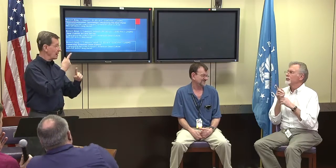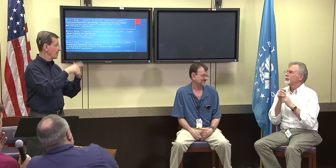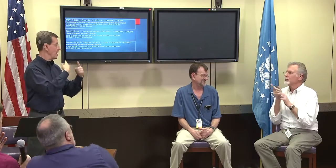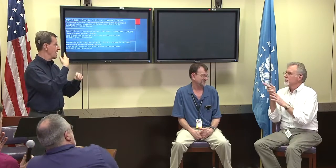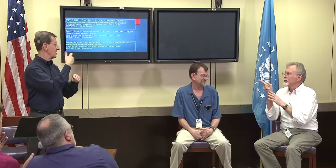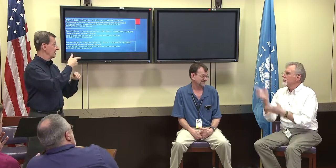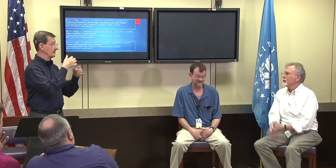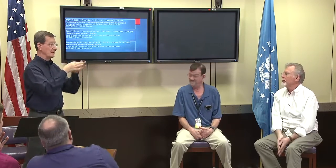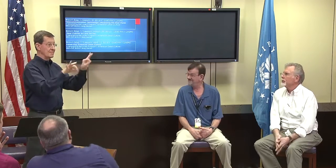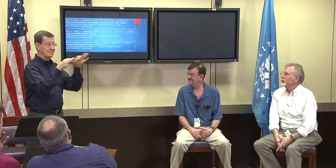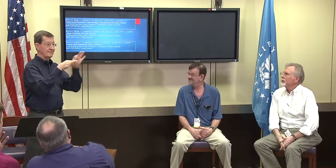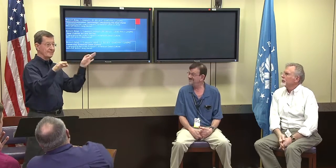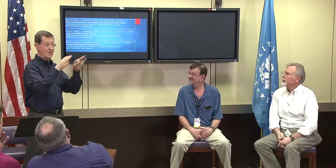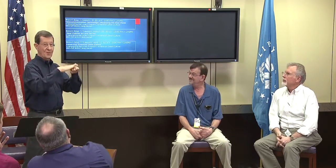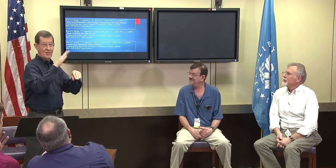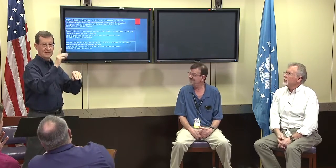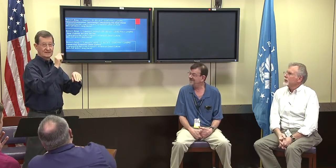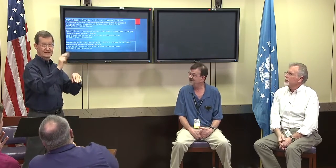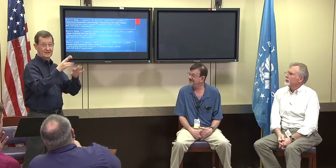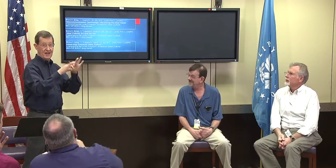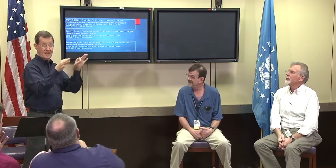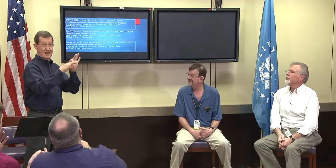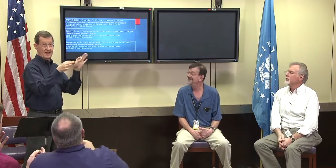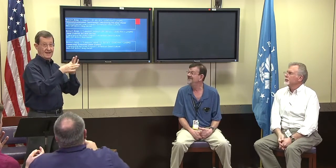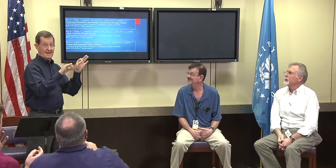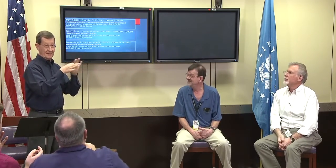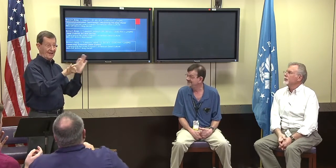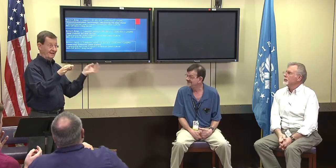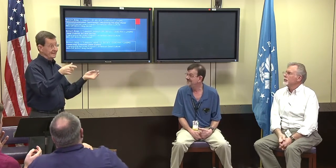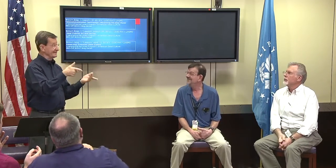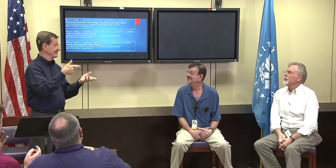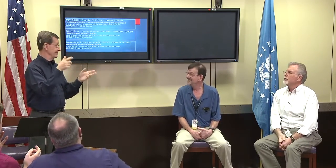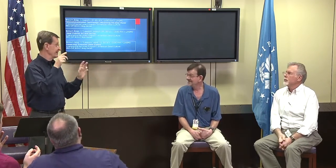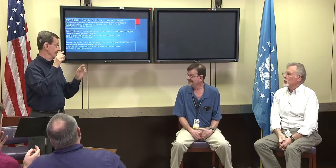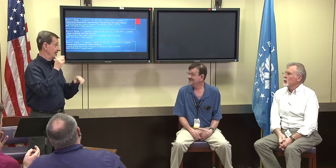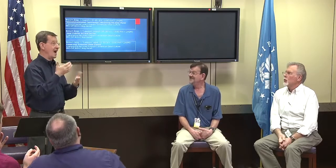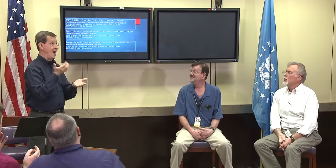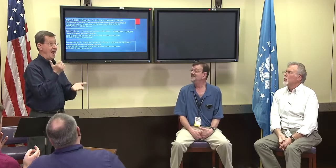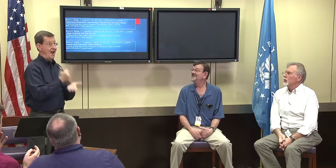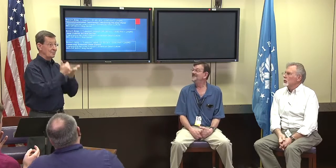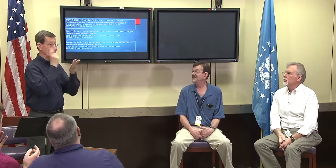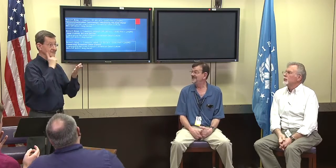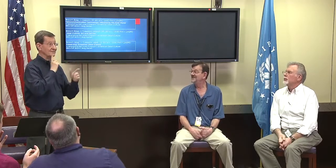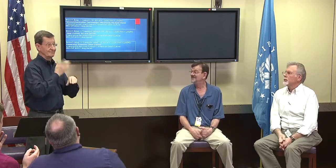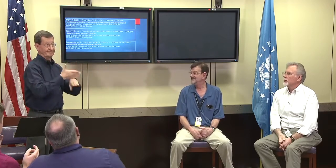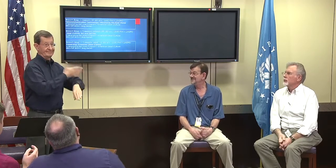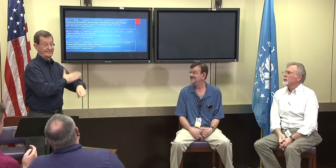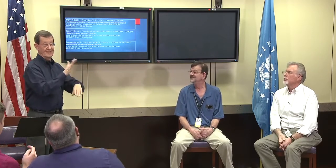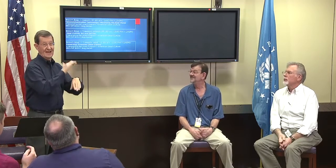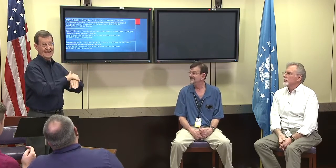This may be a little unrelated to telecommunication but I would say